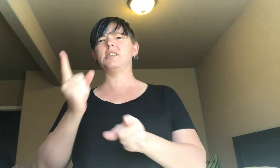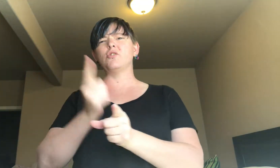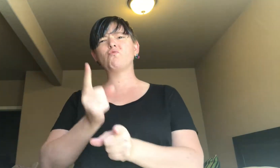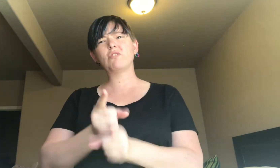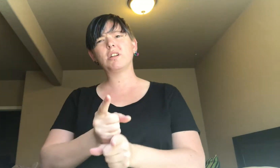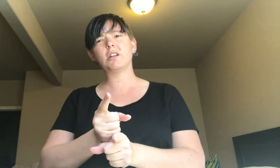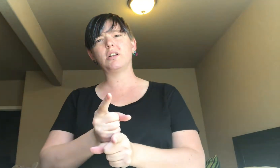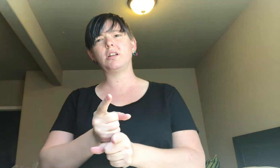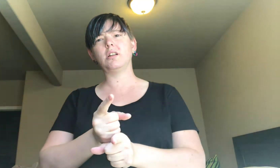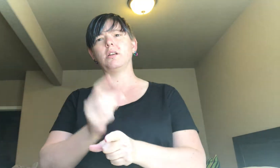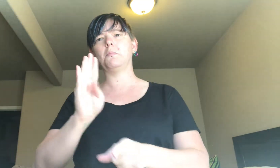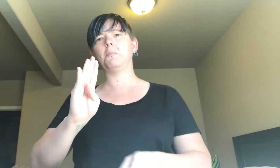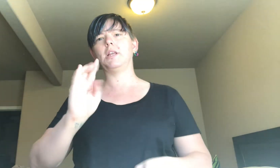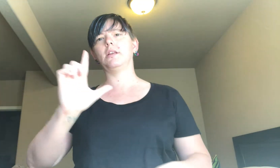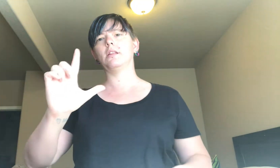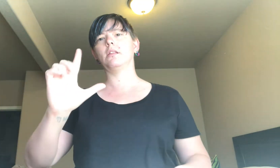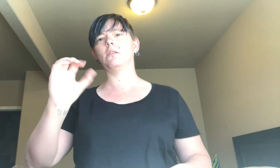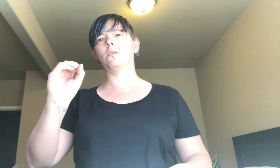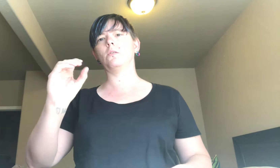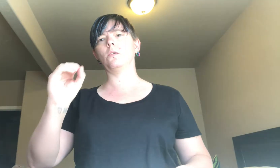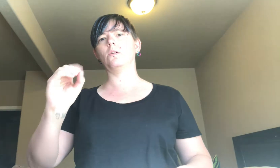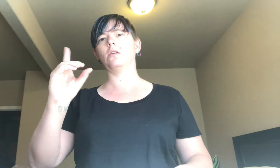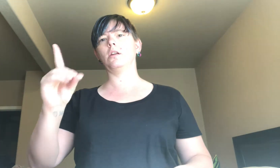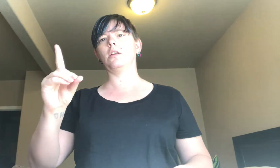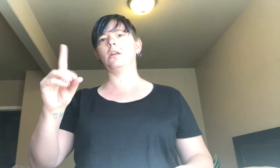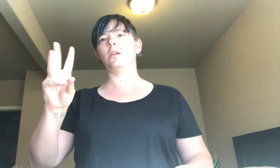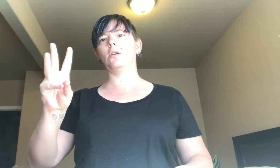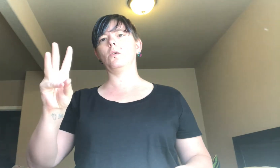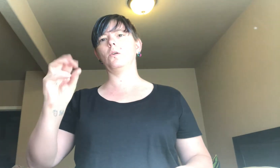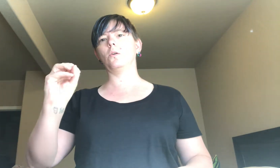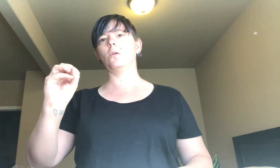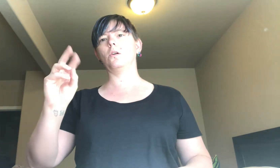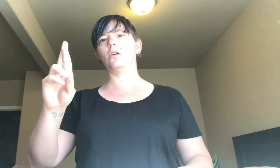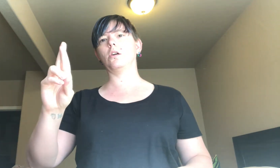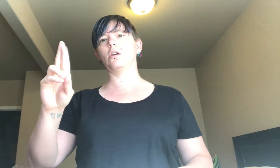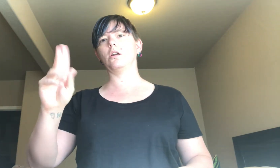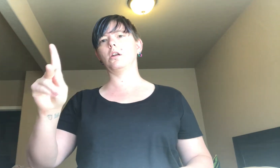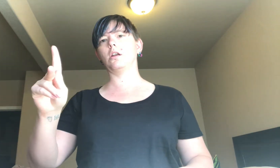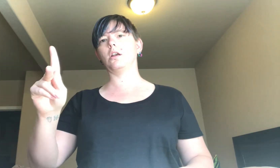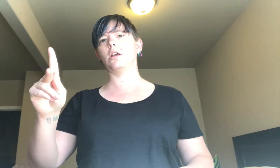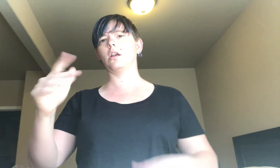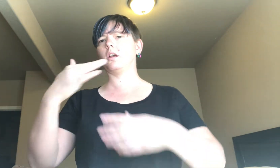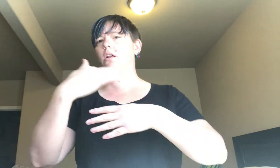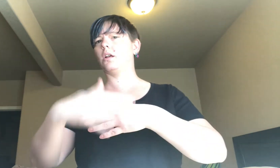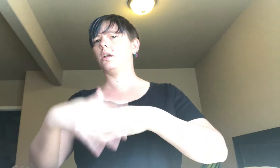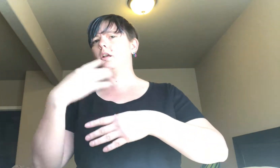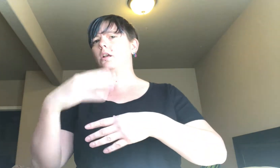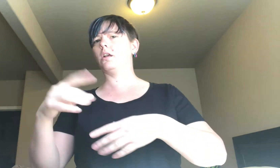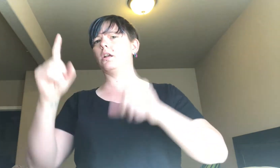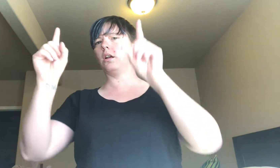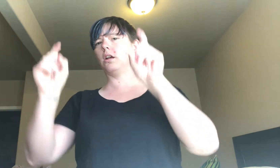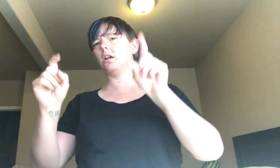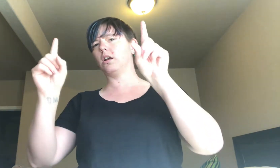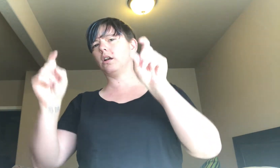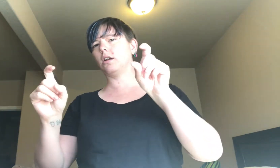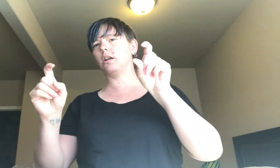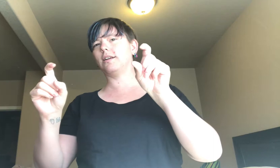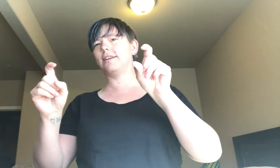Is that right? B-L-O-O-D-W-O-R-K? Blood+test?